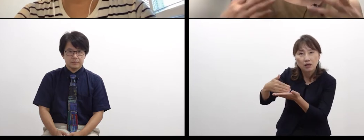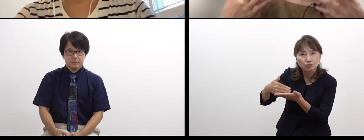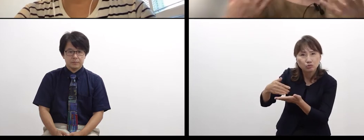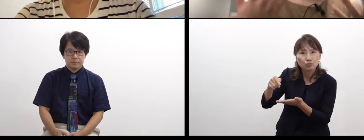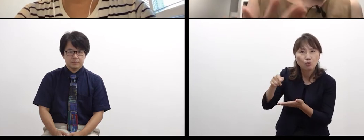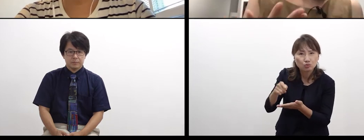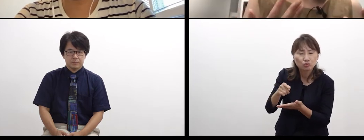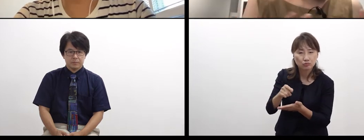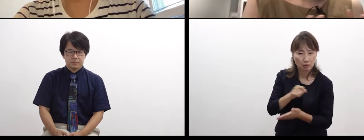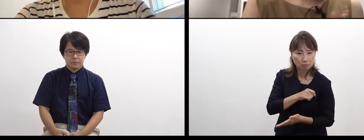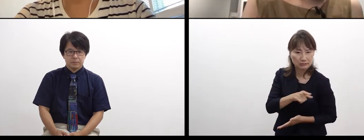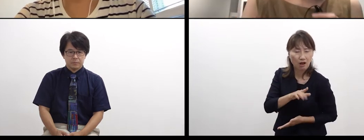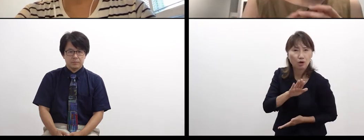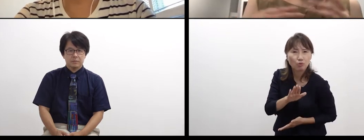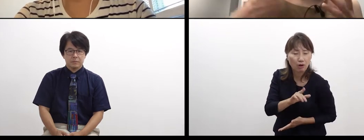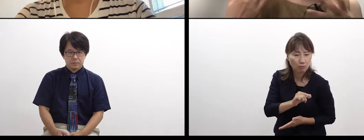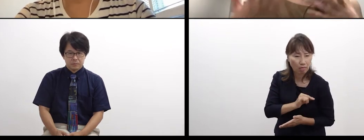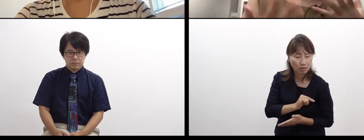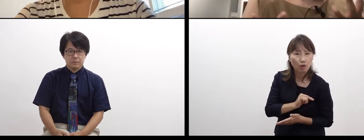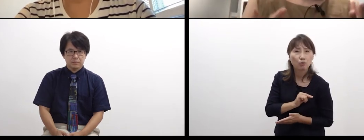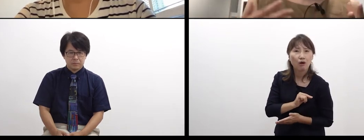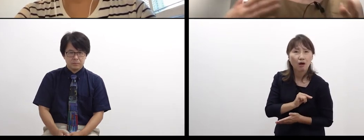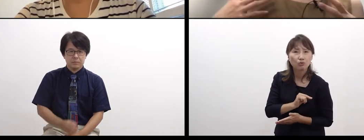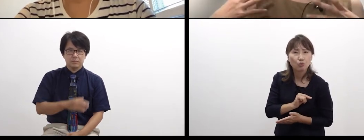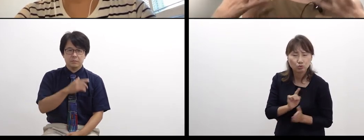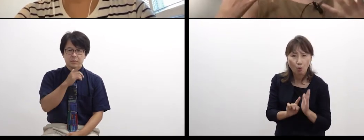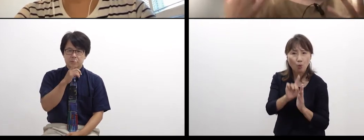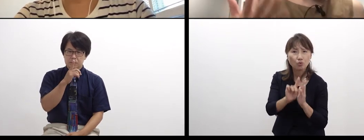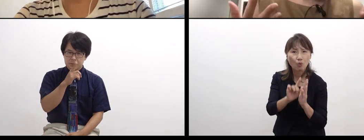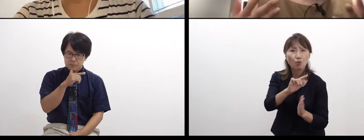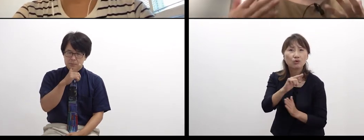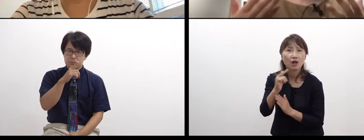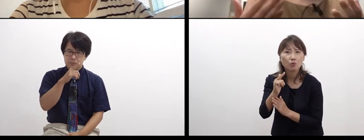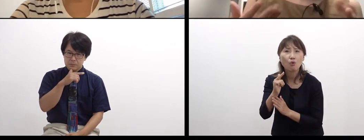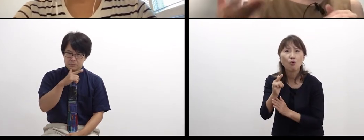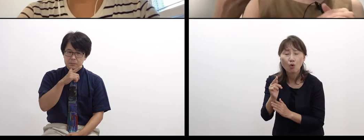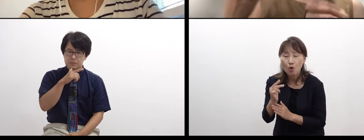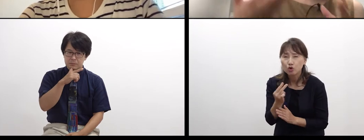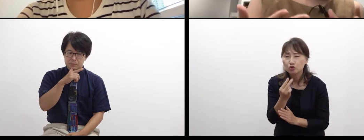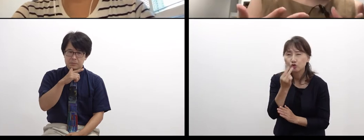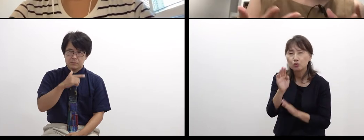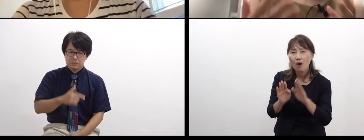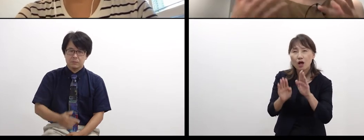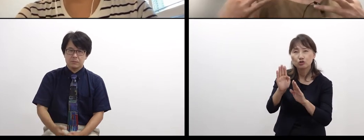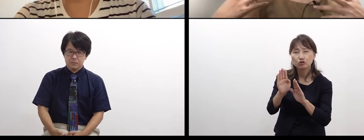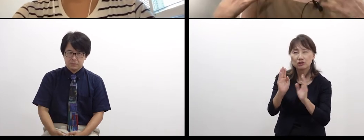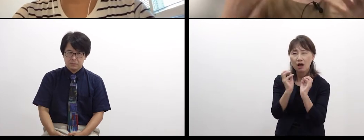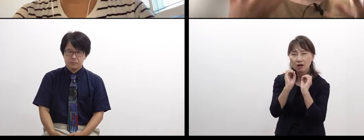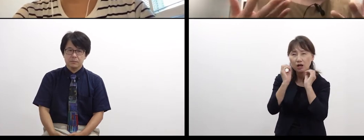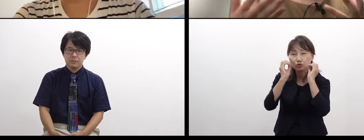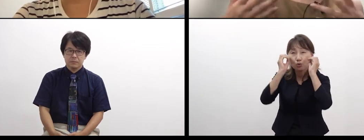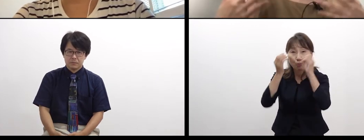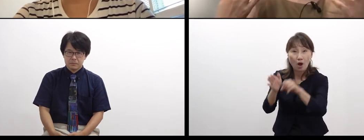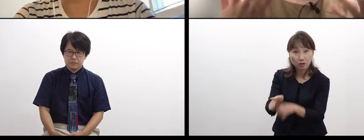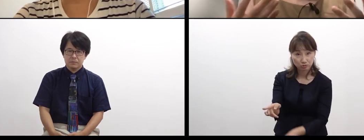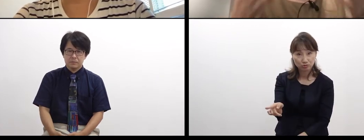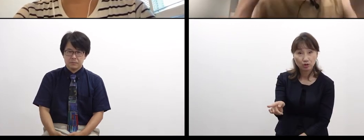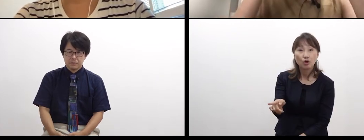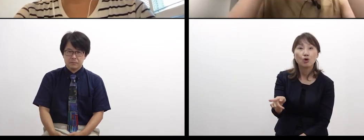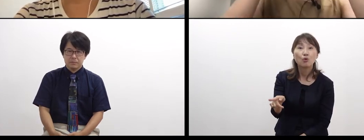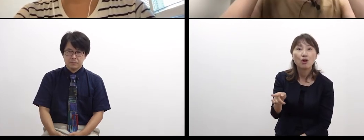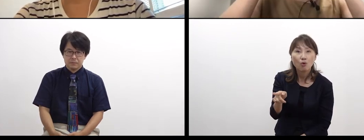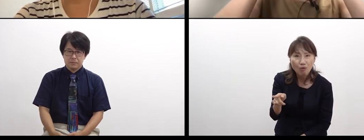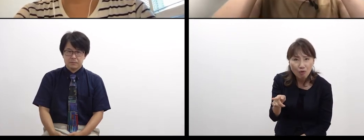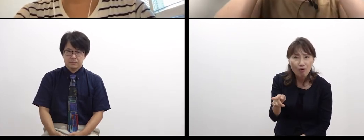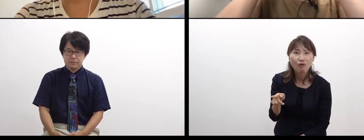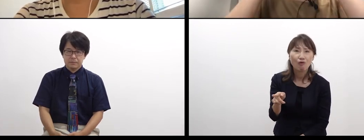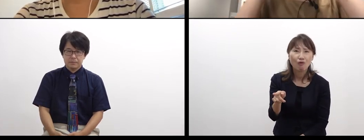with the temperature of the speaker,